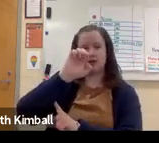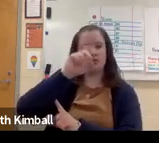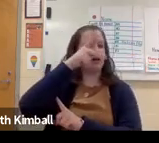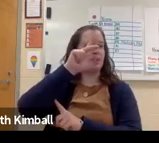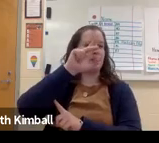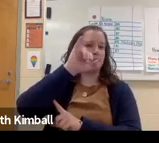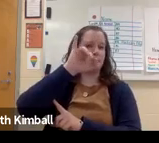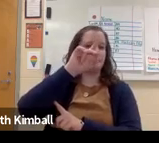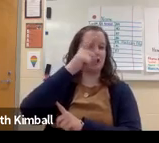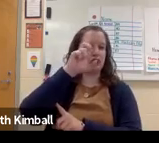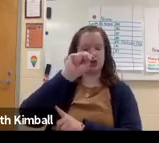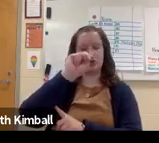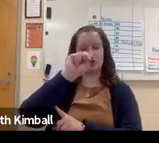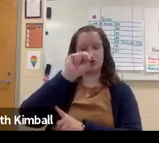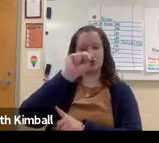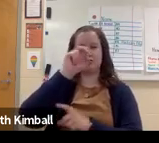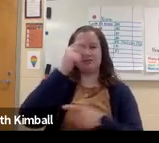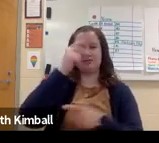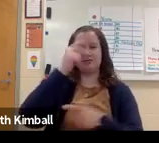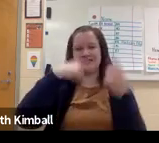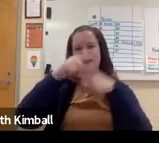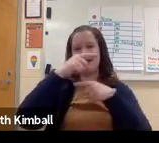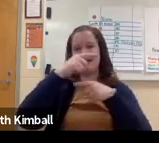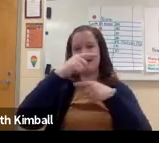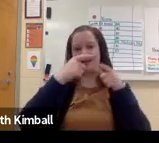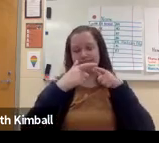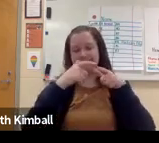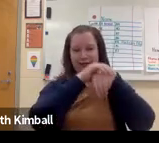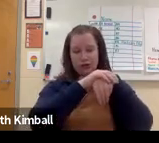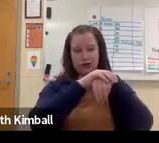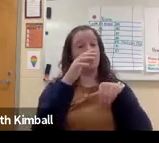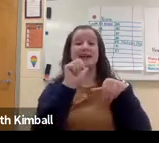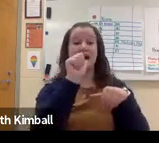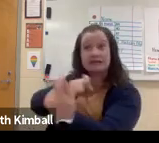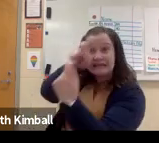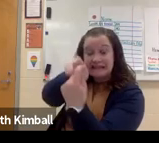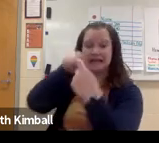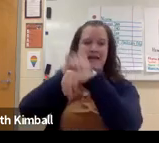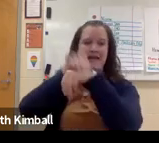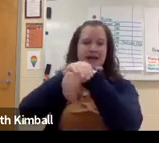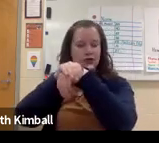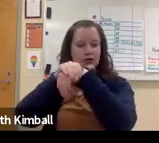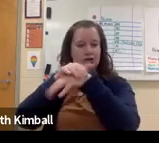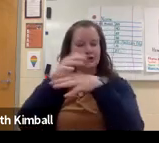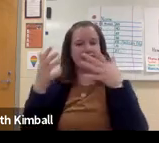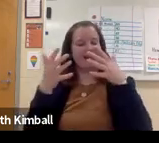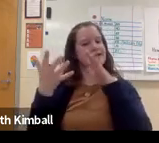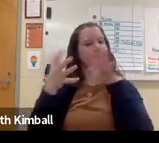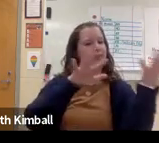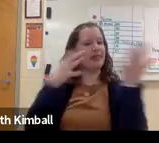As we have already talked about, there is signed ASL. You'll also see there where is says Pidgin Sign English,